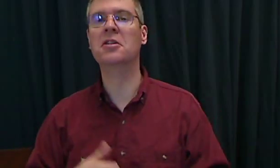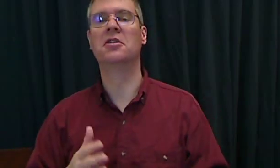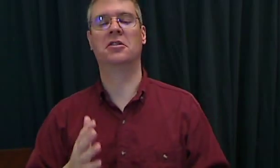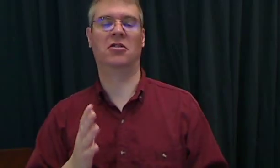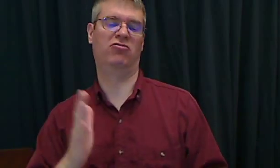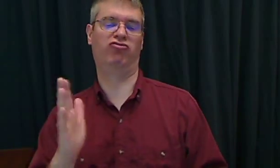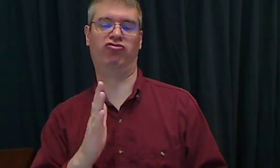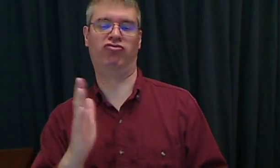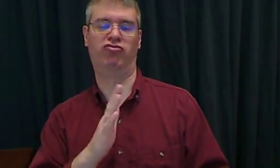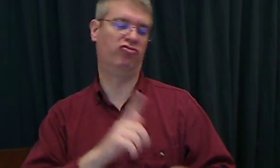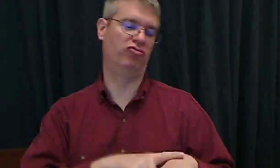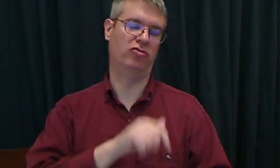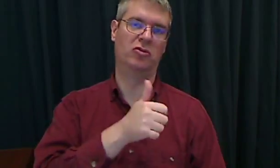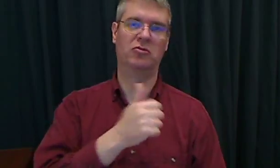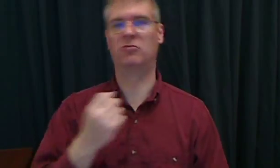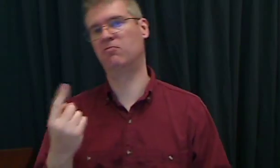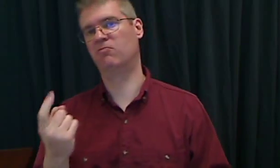It's between 10 and 11.